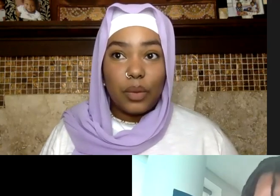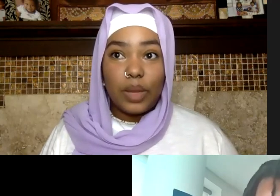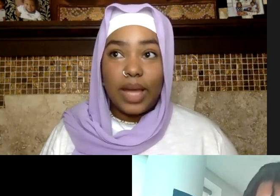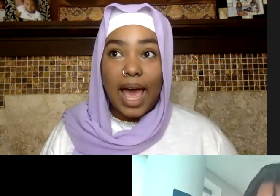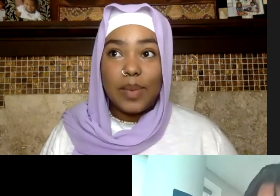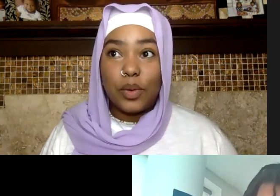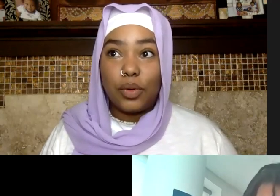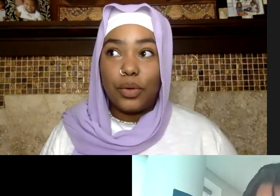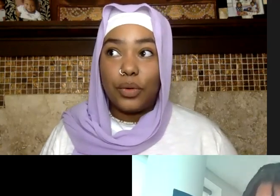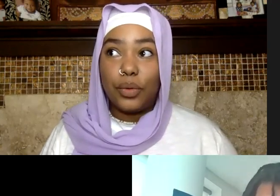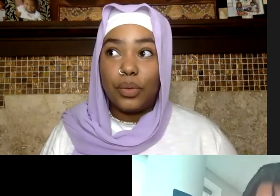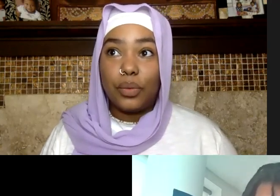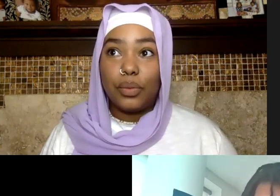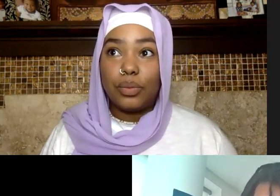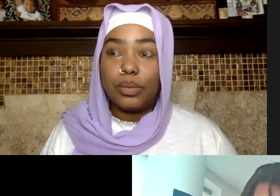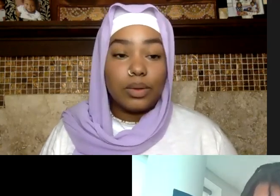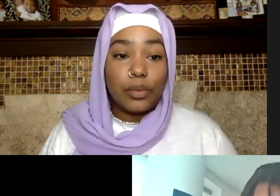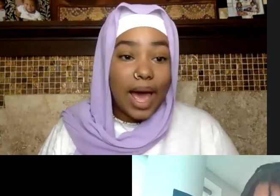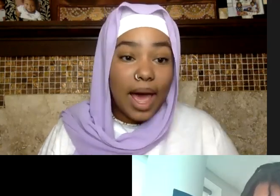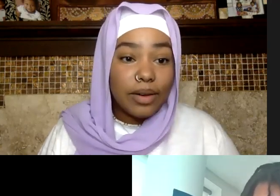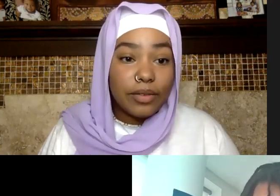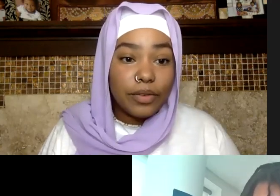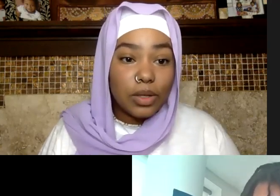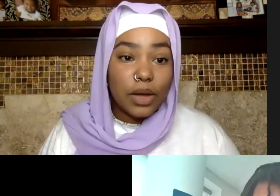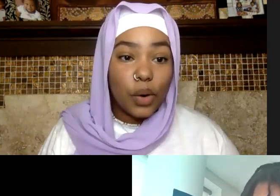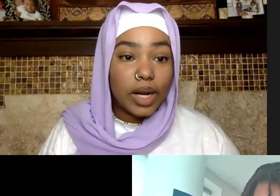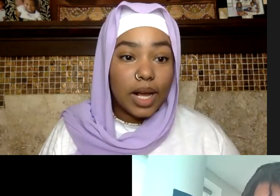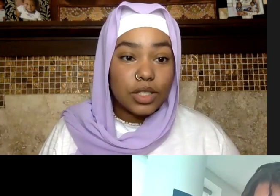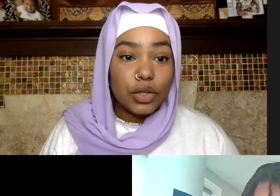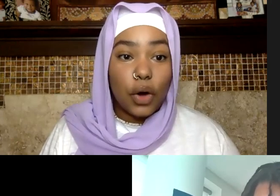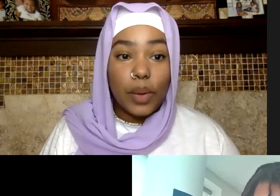we had folks like organizers going to Palestine and learning from Palestinian activists there.